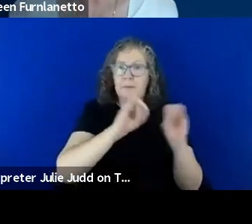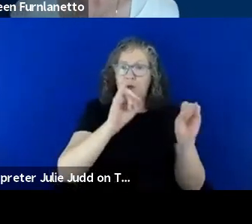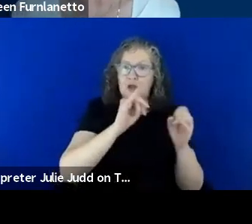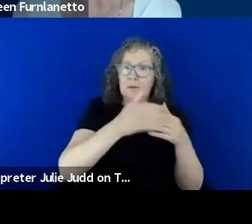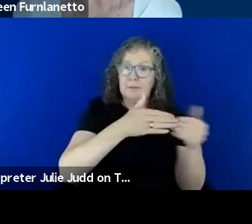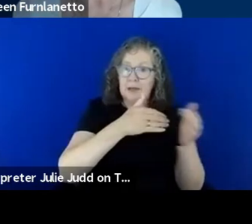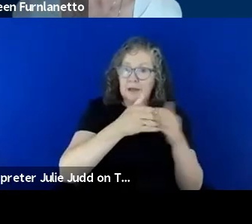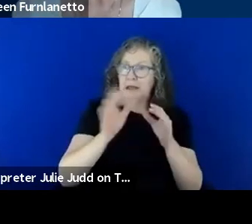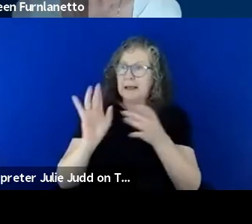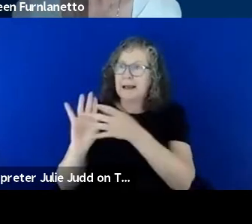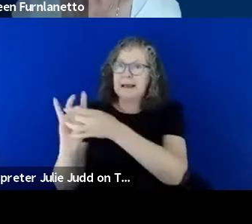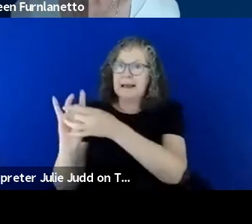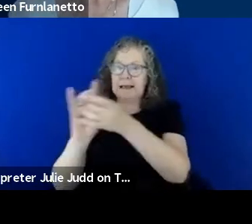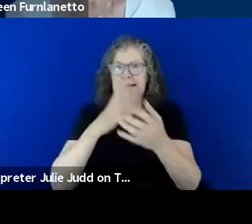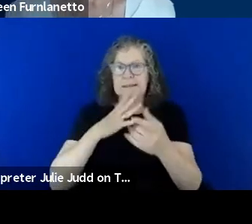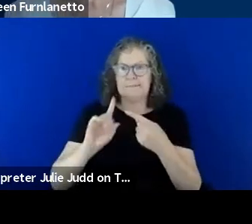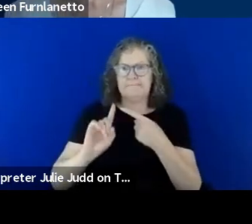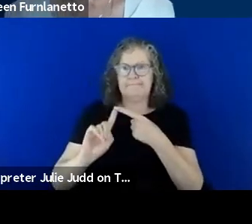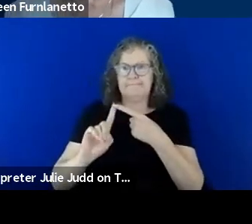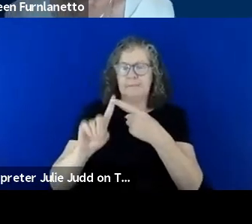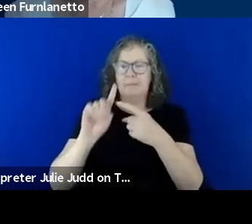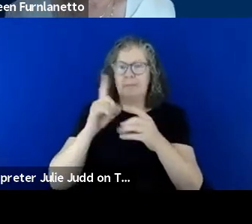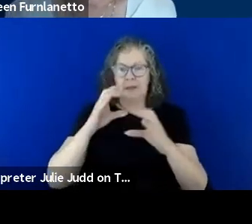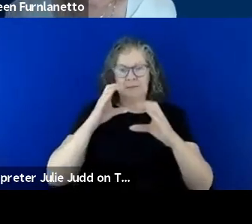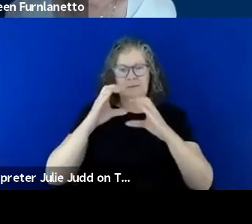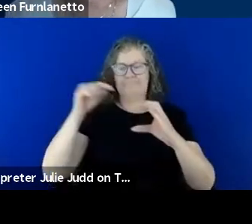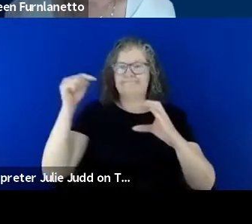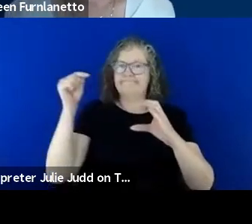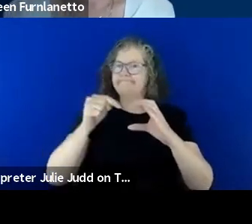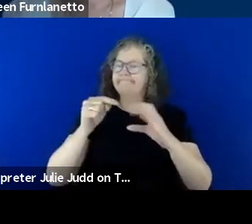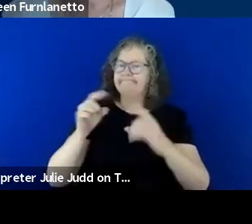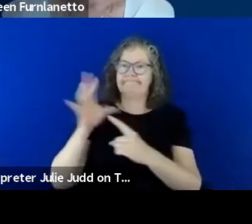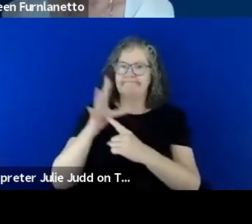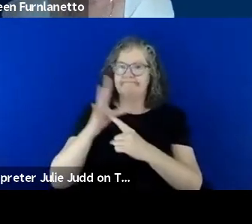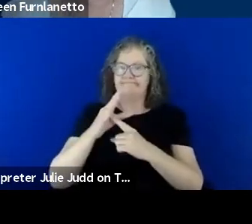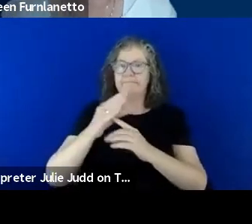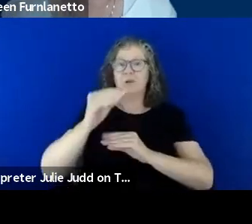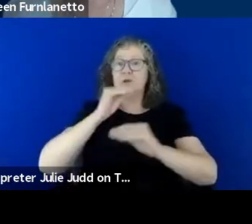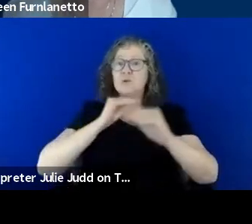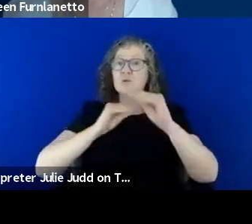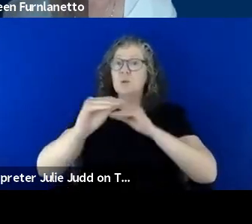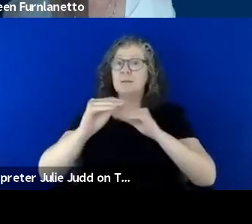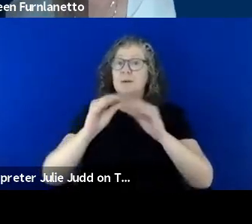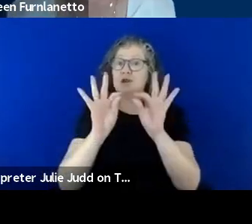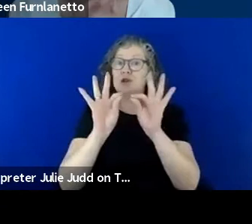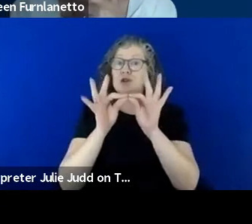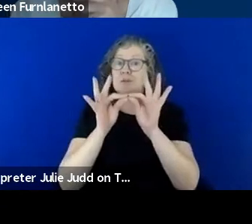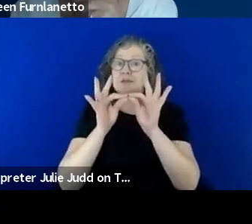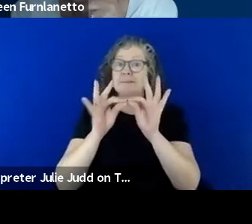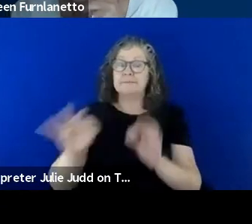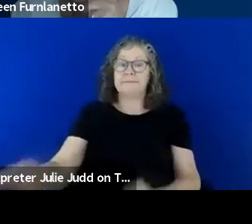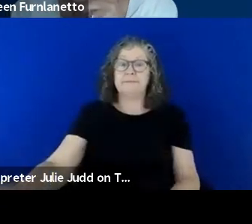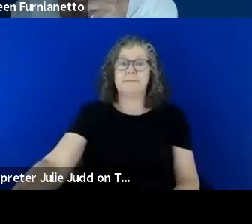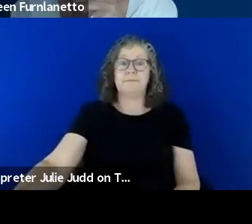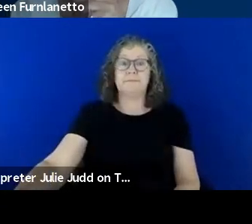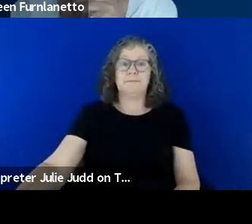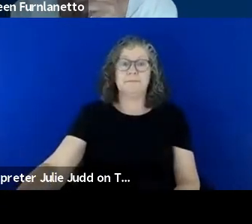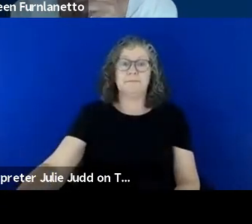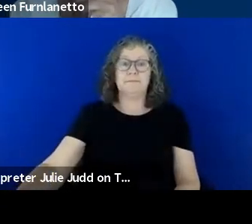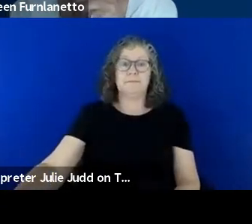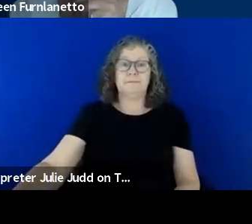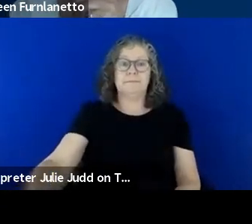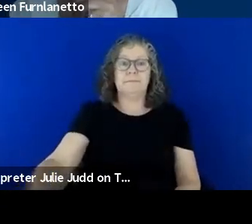that going but communication is key I just wanted to touch if I could please on